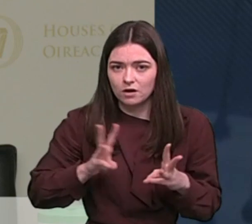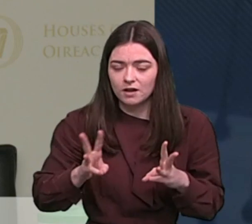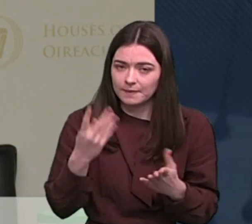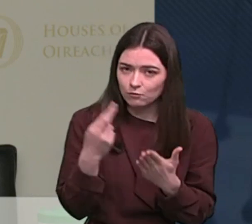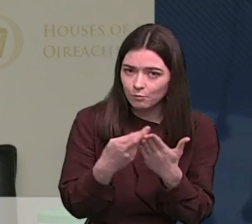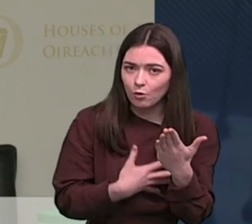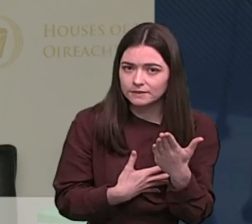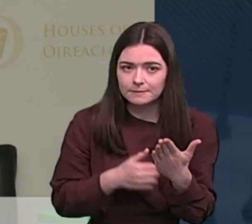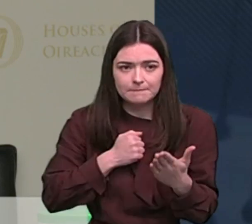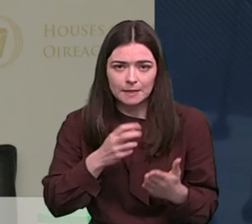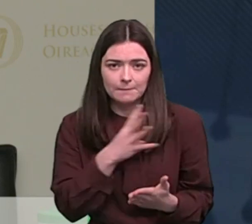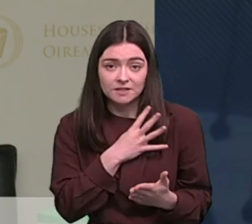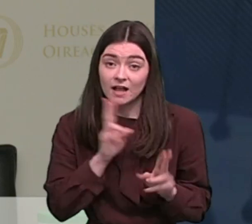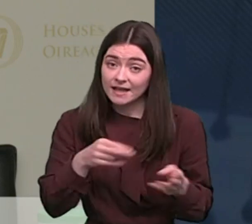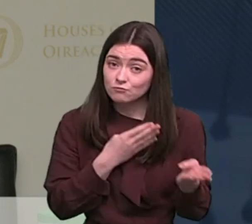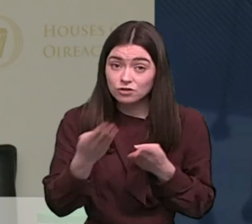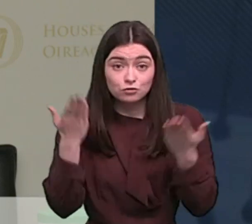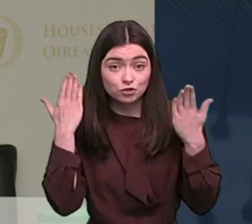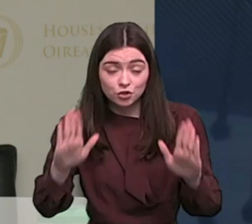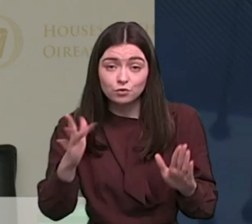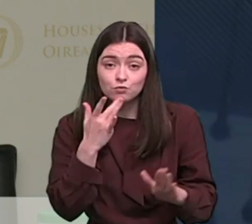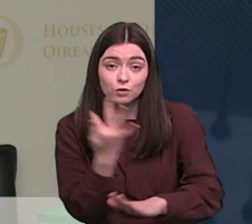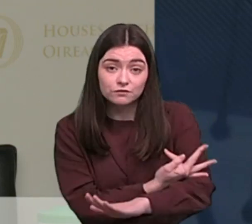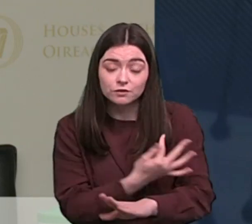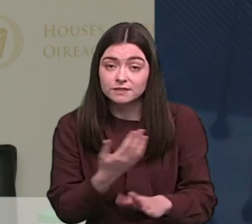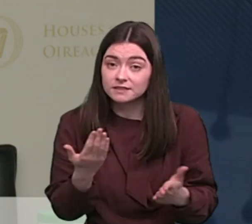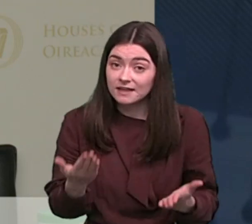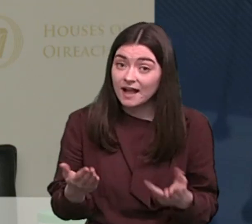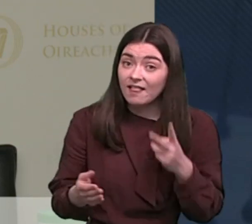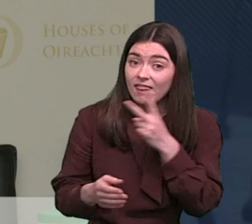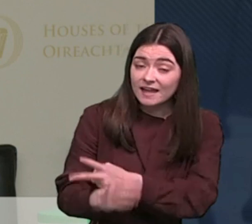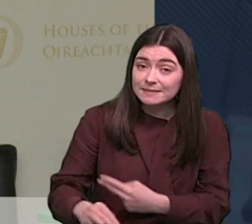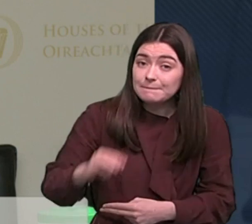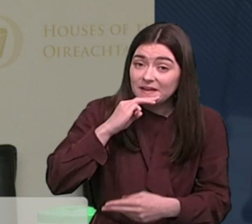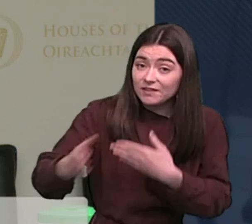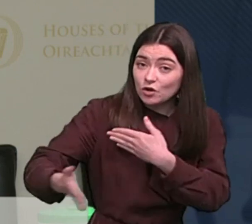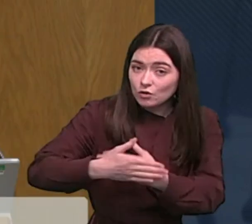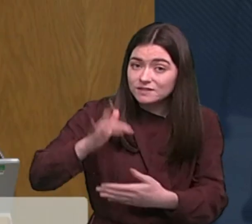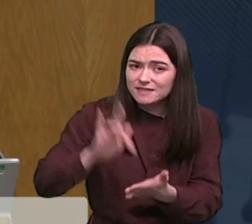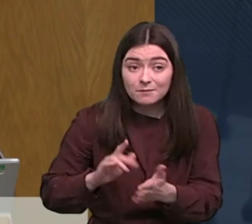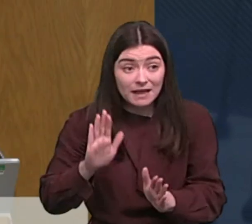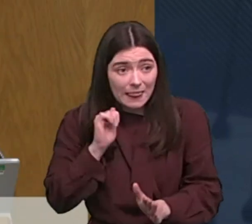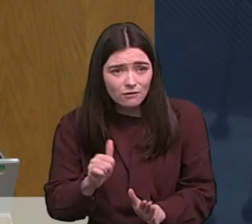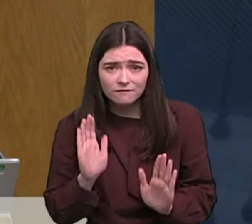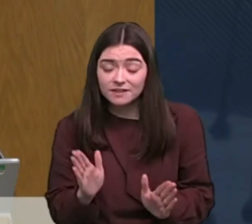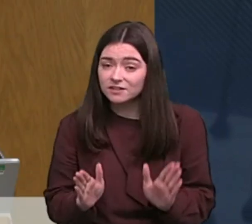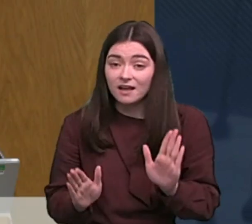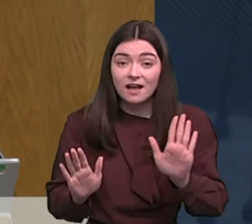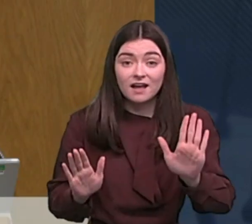Commission. I can bring you down to Waterford and show you people who are... And it has led to the closure of Owenacurra... Am I allowed finish? Am I allowed to finish? No... I'm out of time